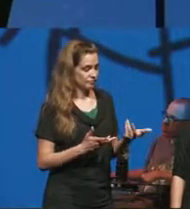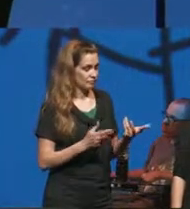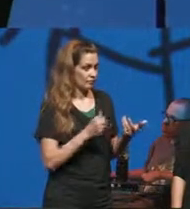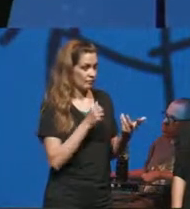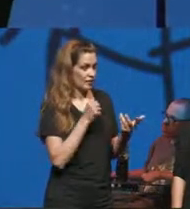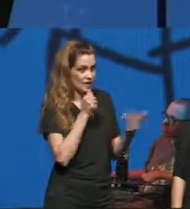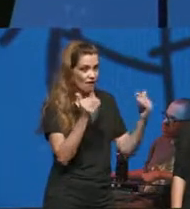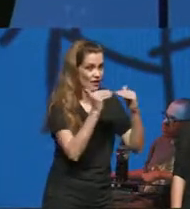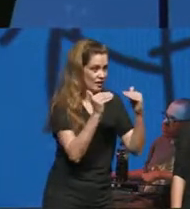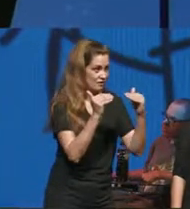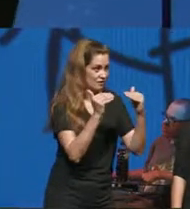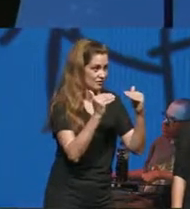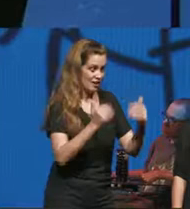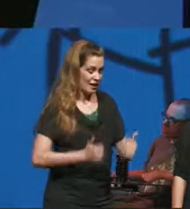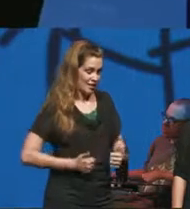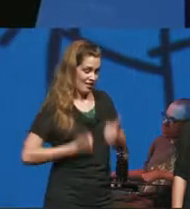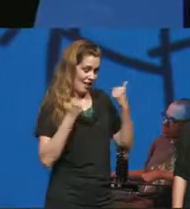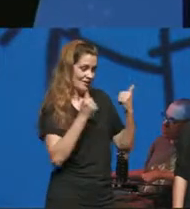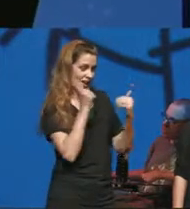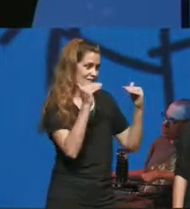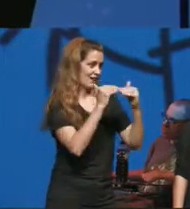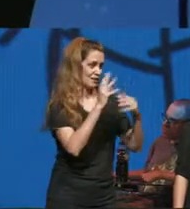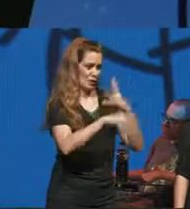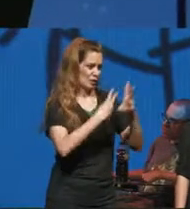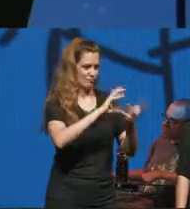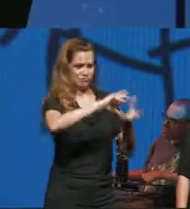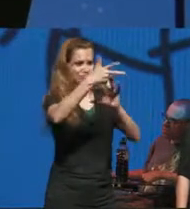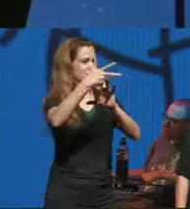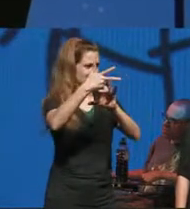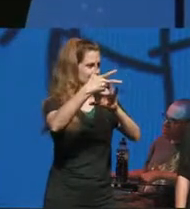life isn't fair than the world is a screwed up place but we have to play the